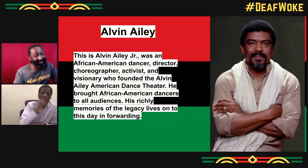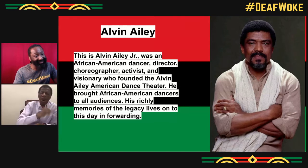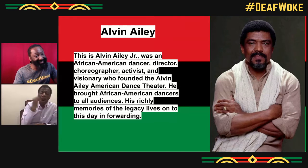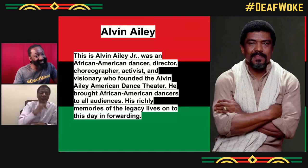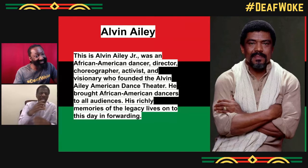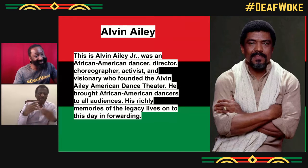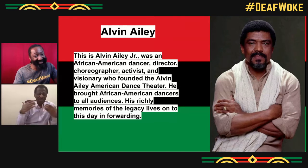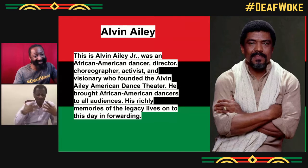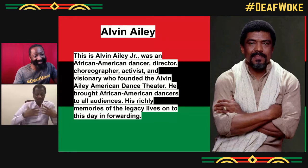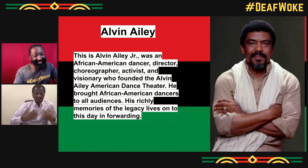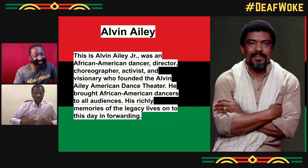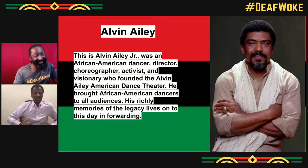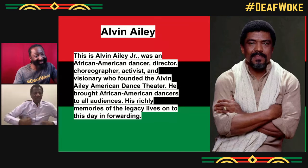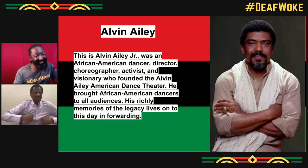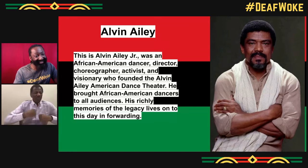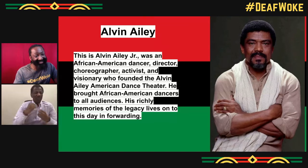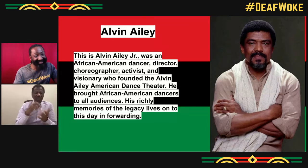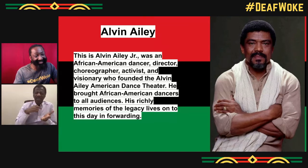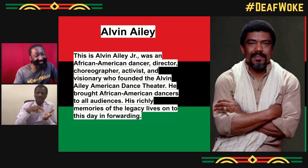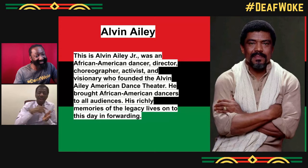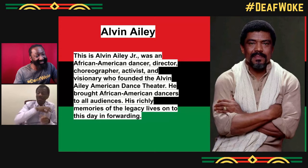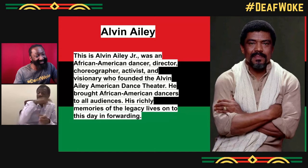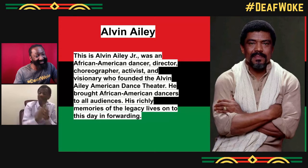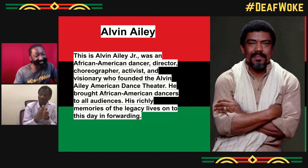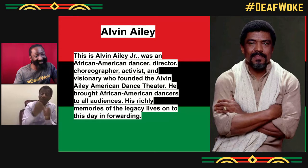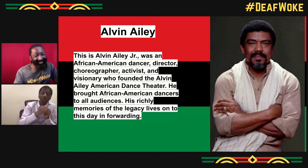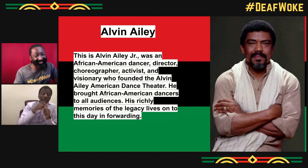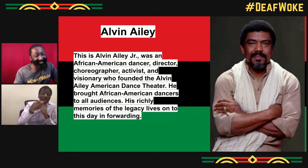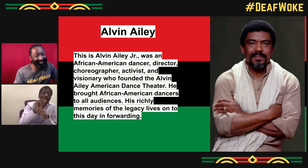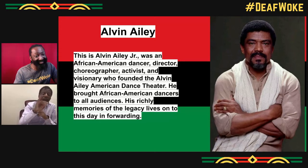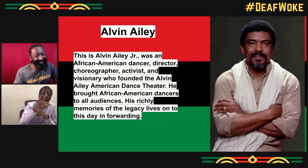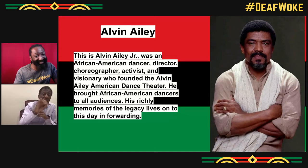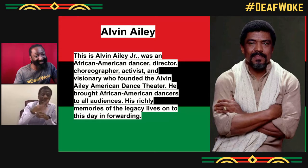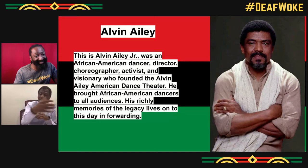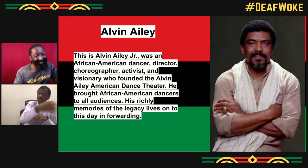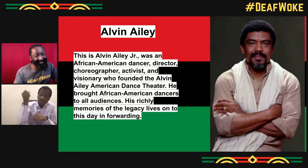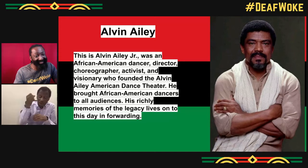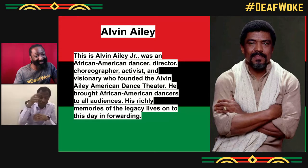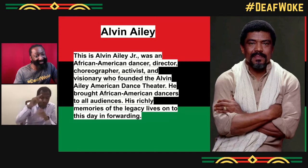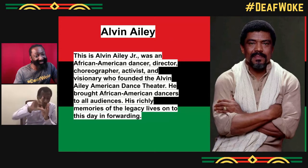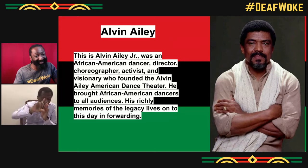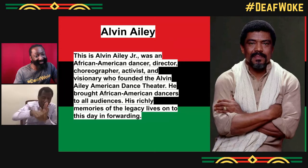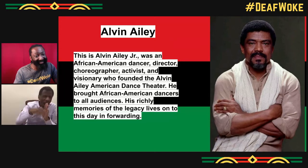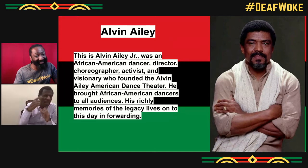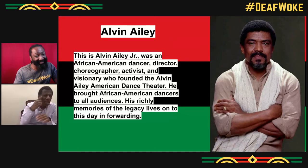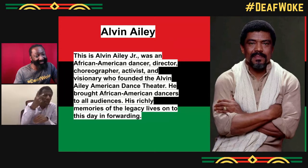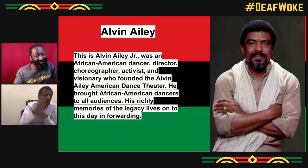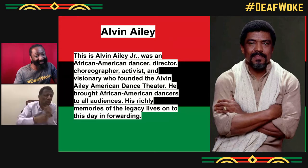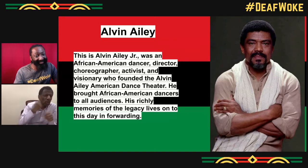Yeah, that guy, he was an incredible he was in Alvin Ailey. Oh, he was incredible.